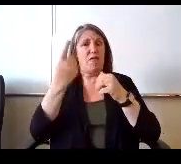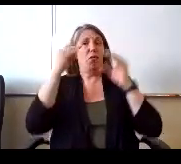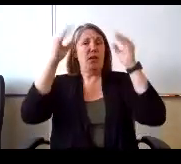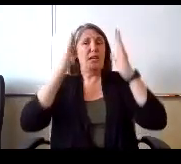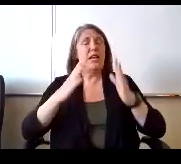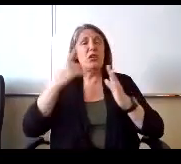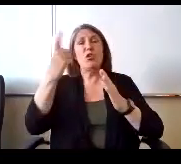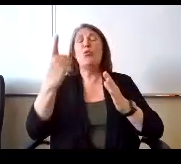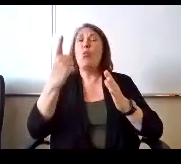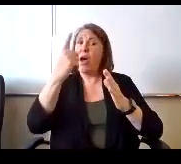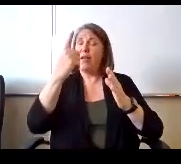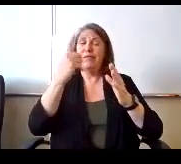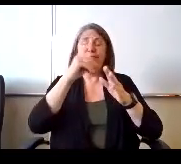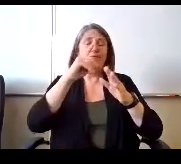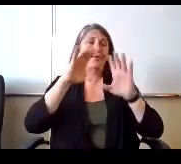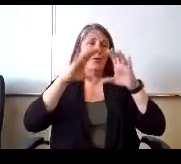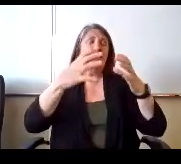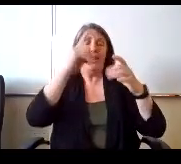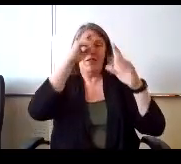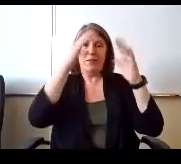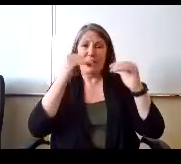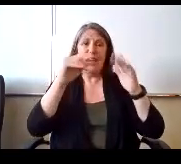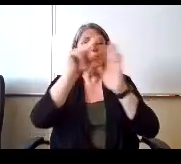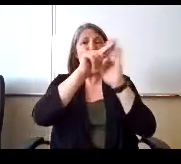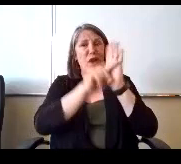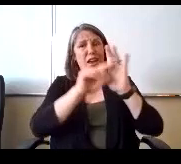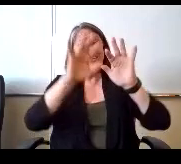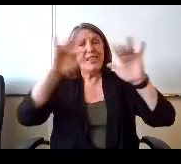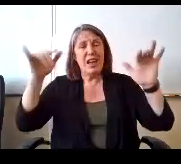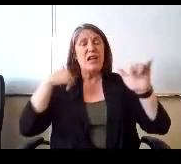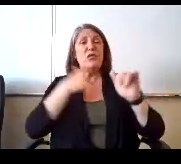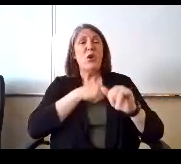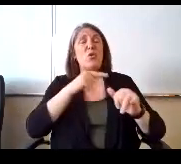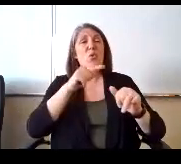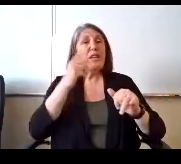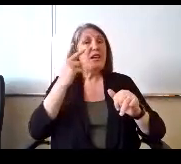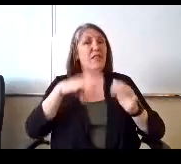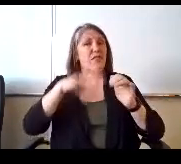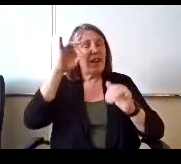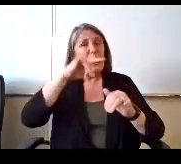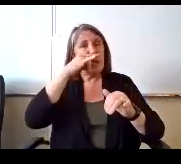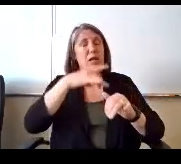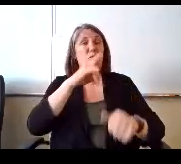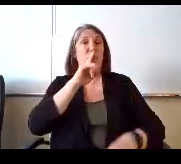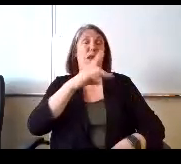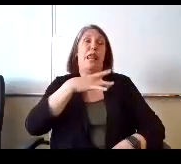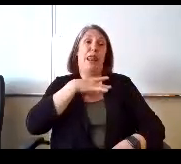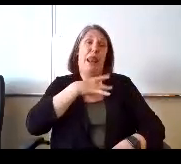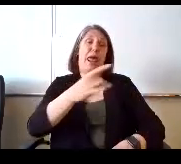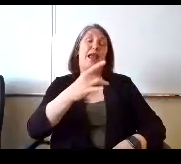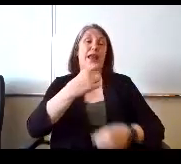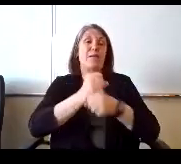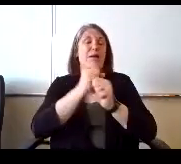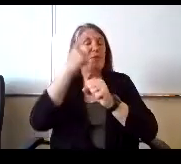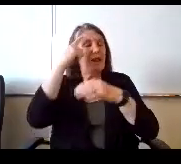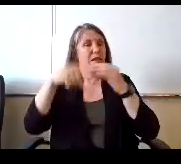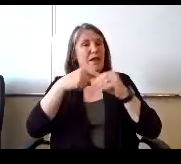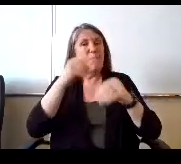One set of expectations, one set of grades. So we find kids really like it and it makes me think about the block schedule that CC.